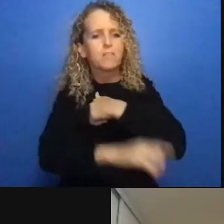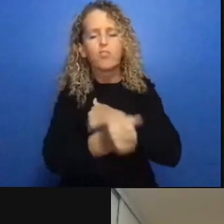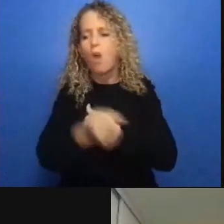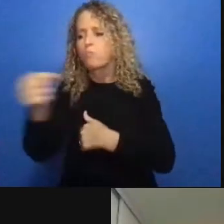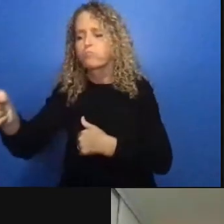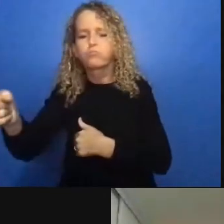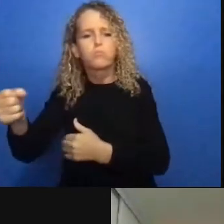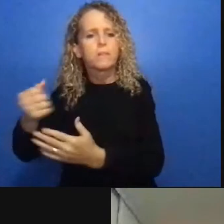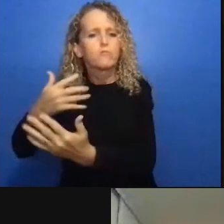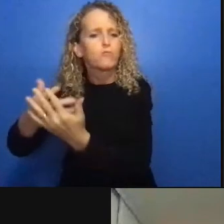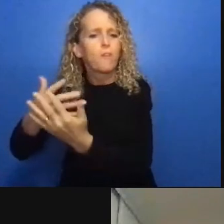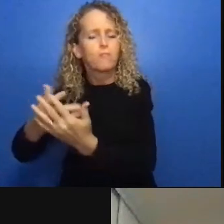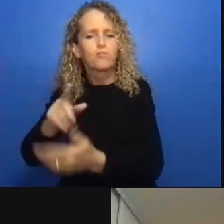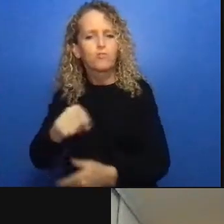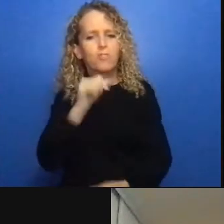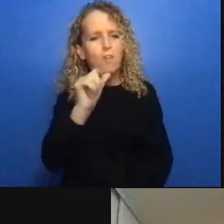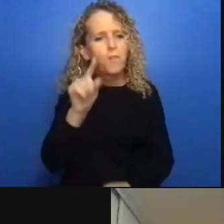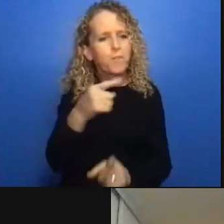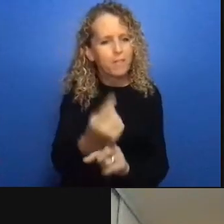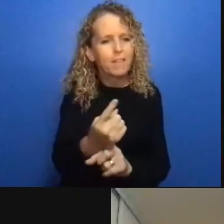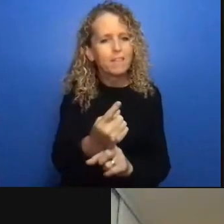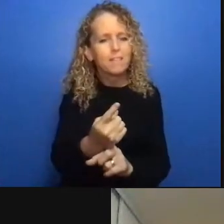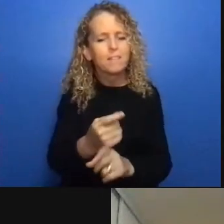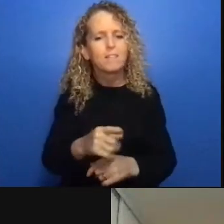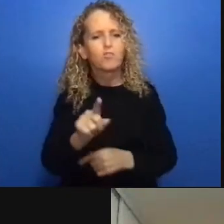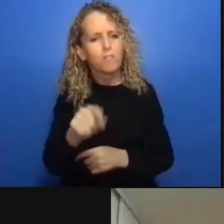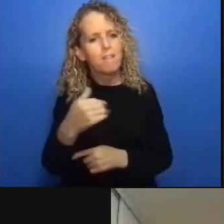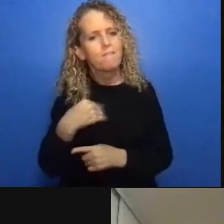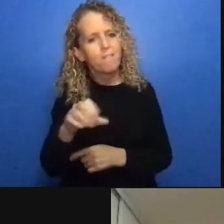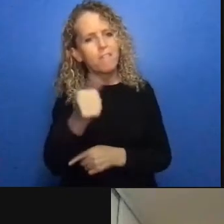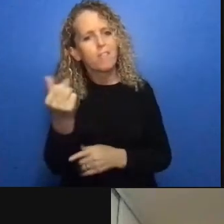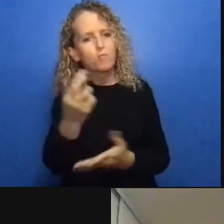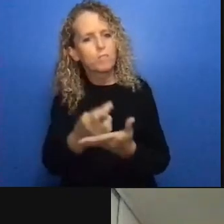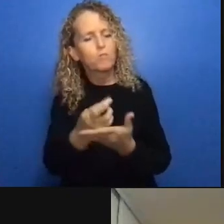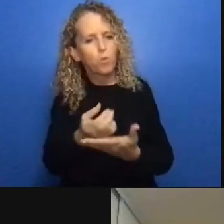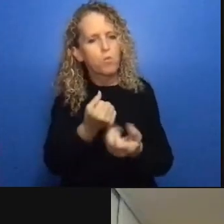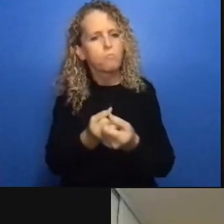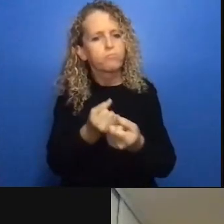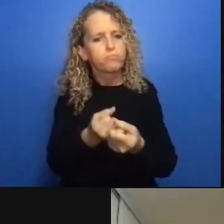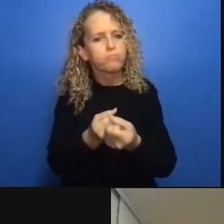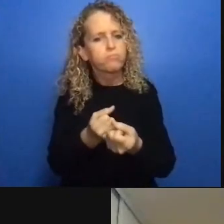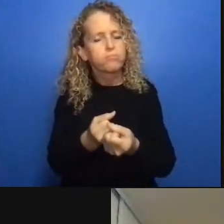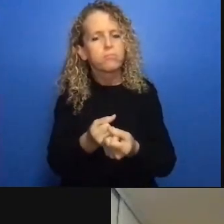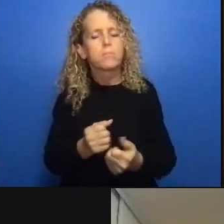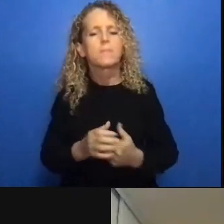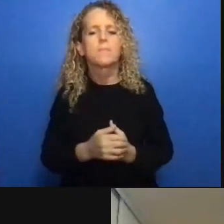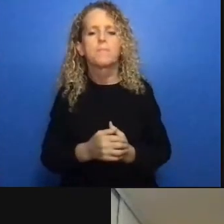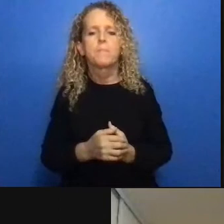throw at you guys and then we will close this out Sheila says I would be interested in hearing